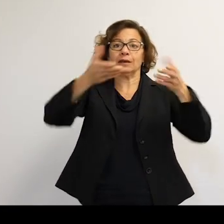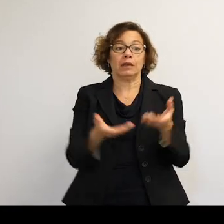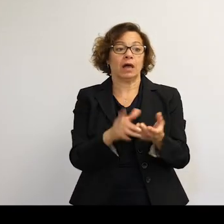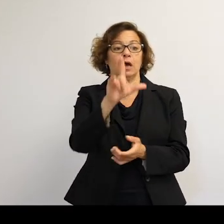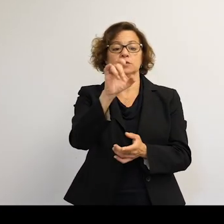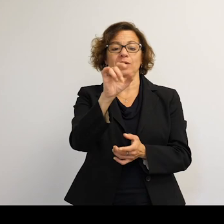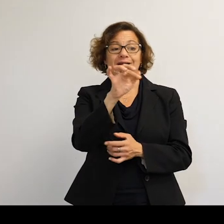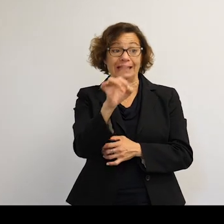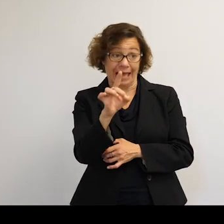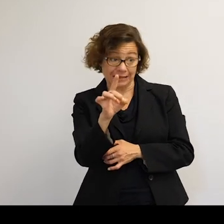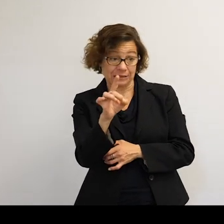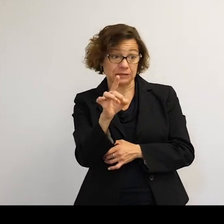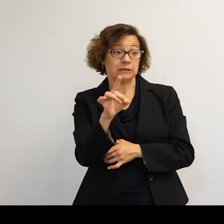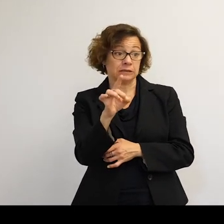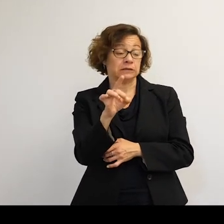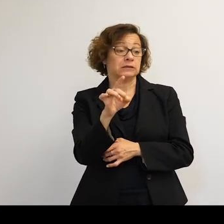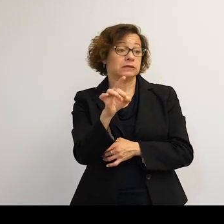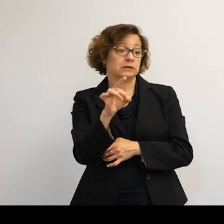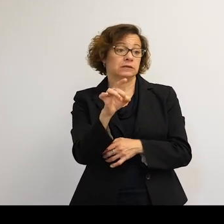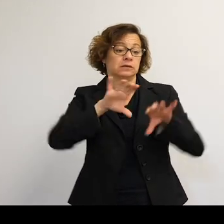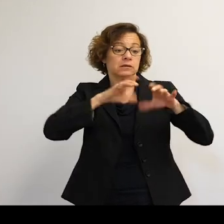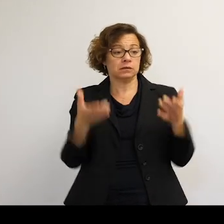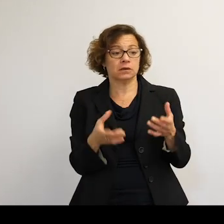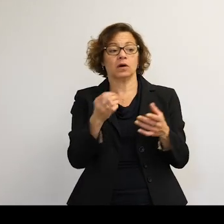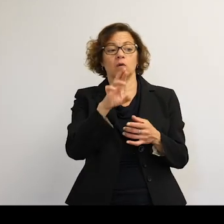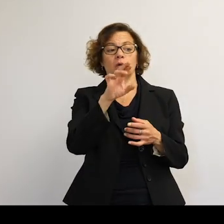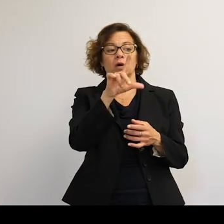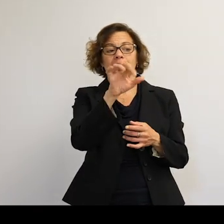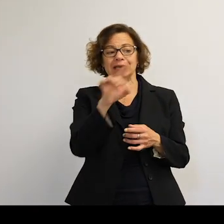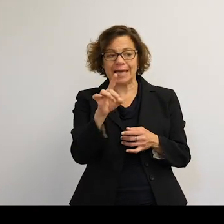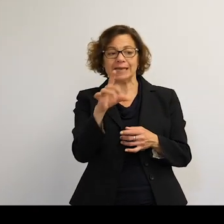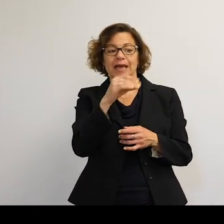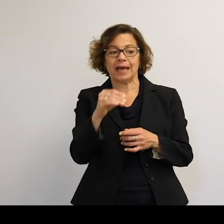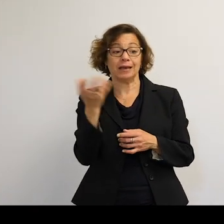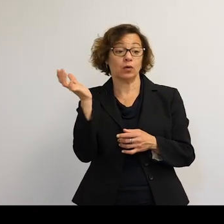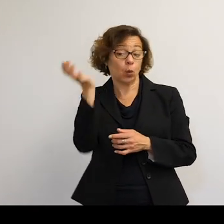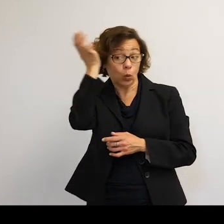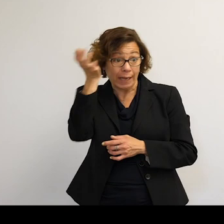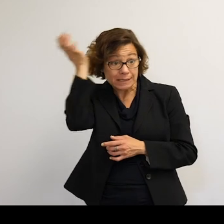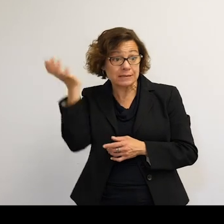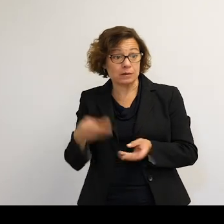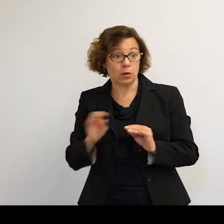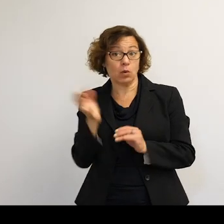Or if you're sensible, you can line it with led and also as you produce waste or have a dense object.